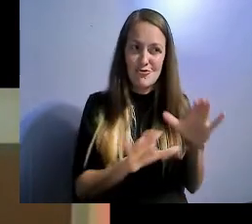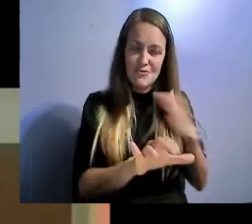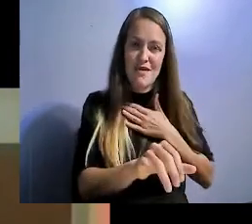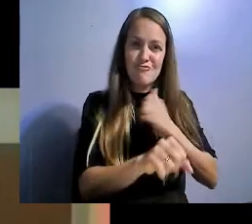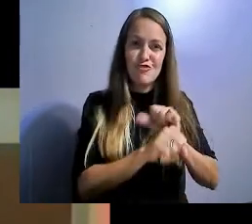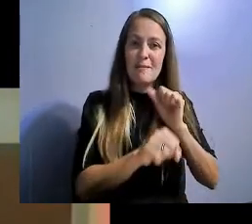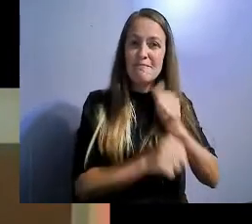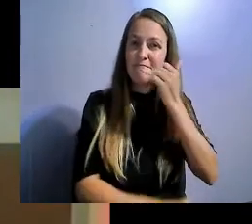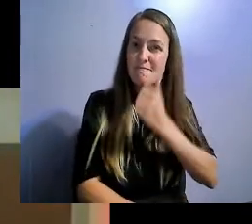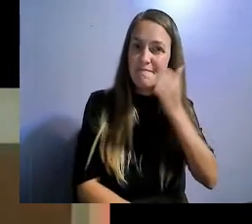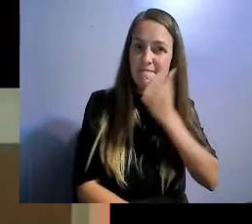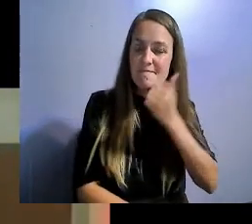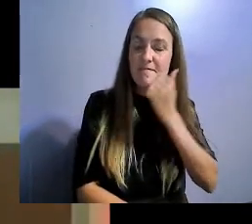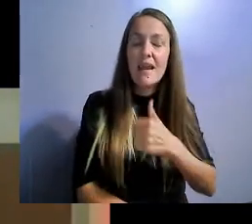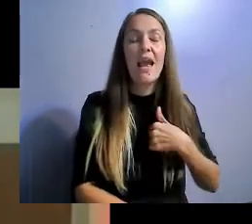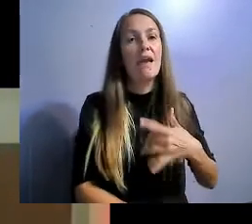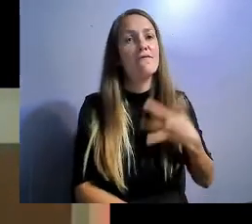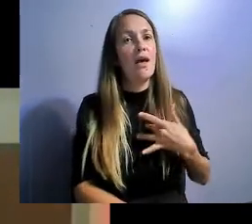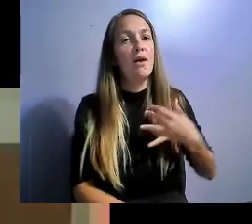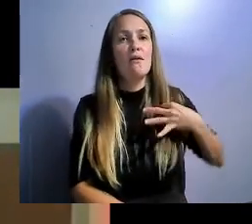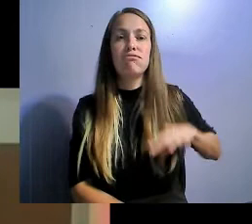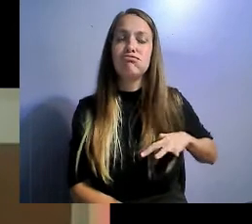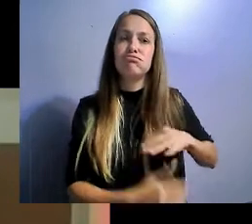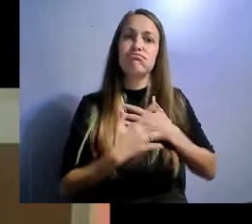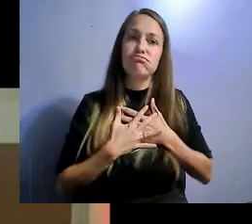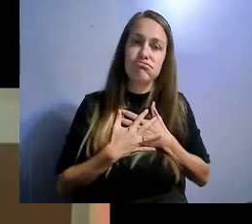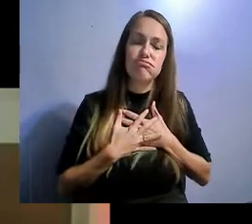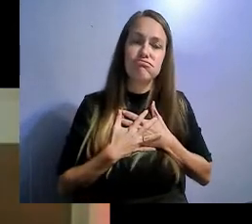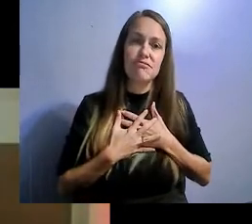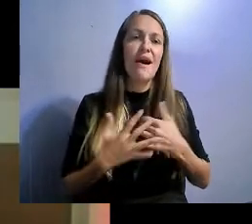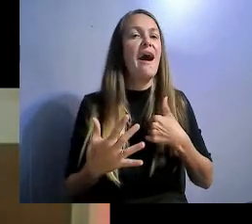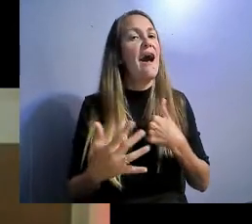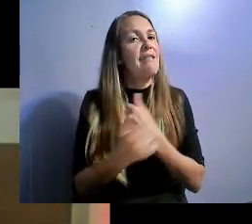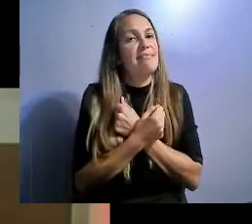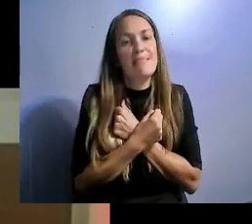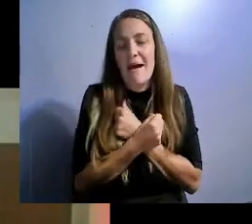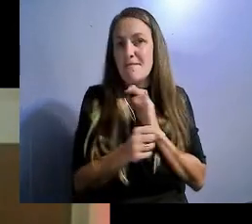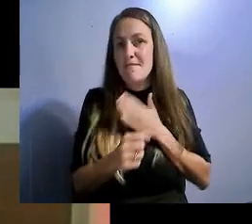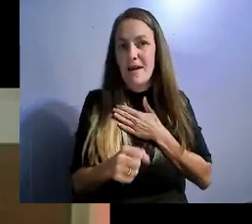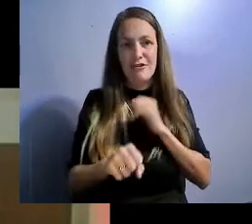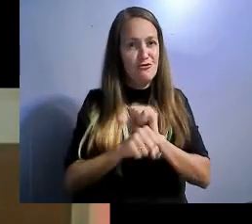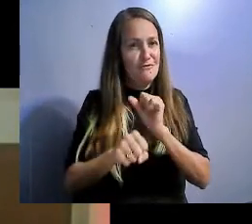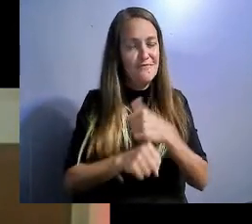It is just a job that I love and I look forward to work every day. One of the big things that we have been trying to do in